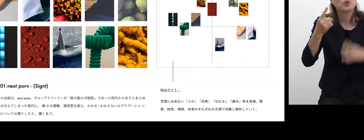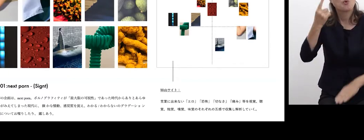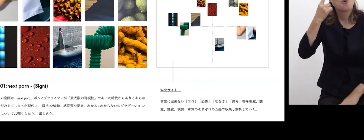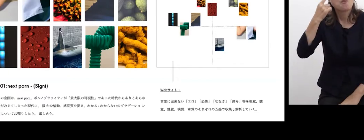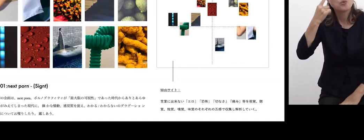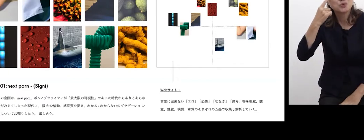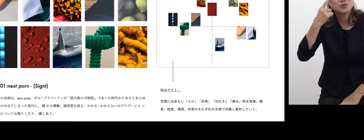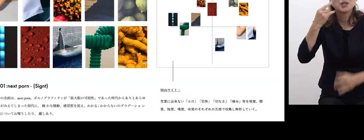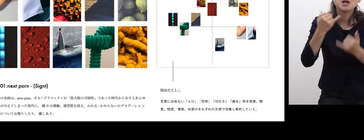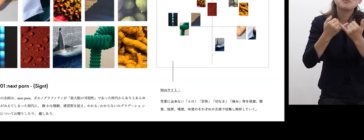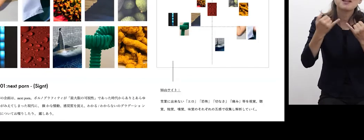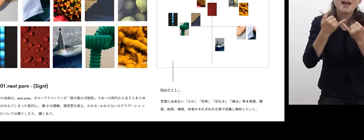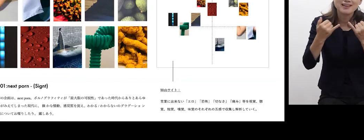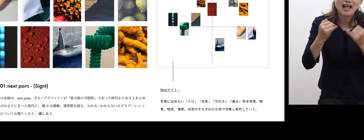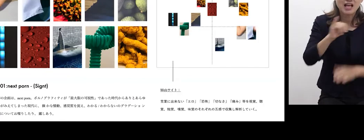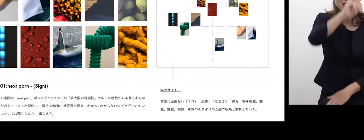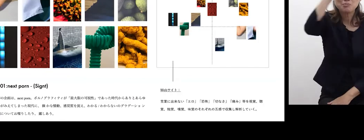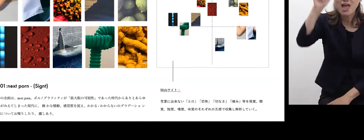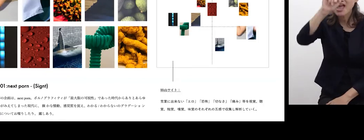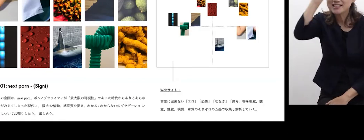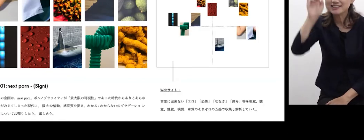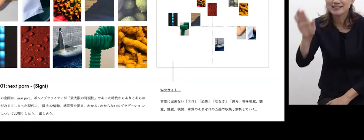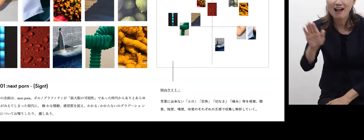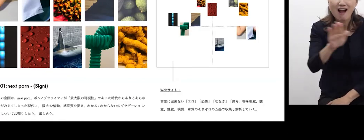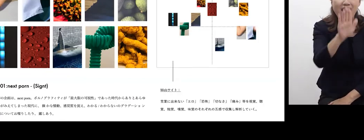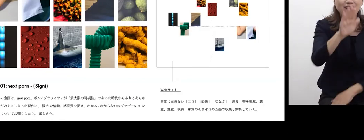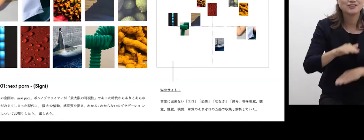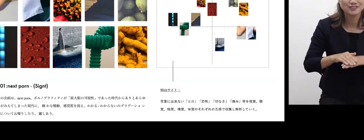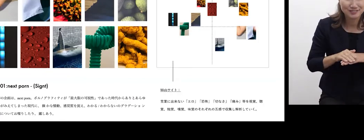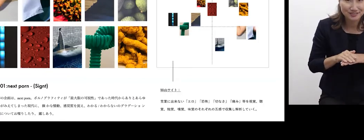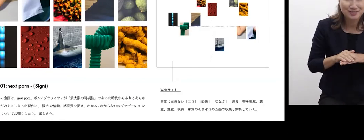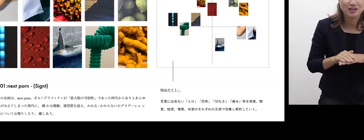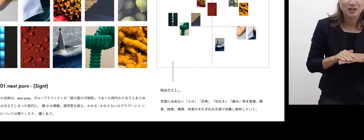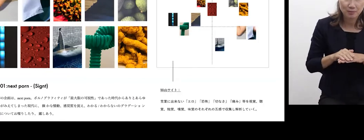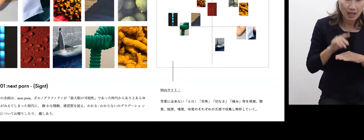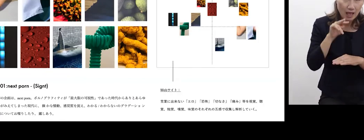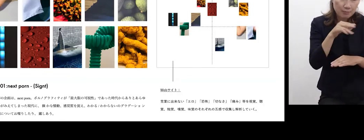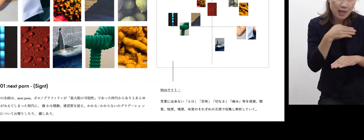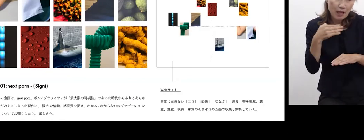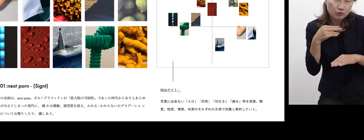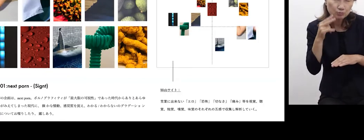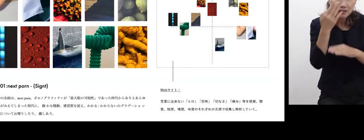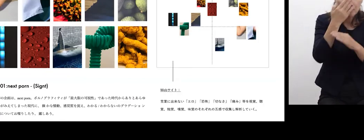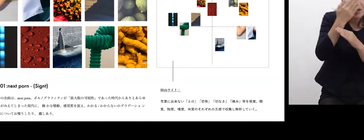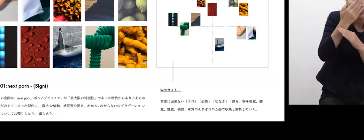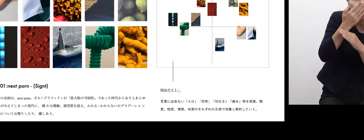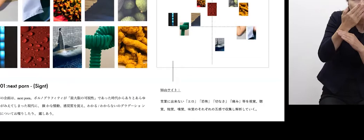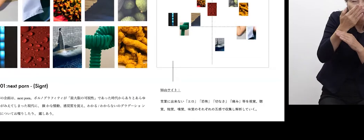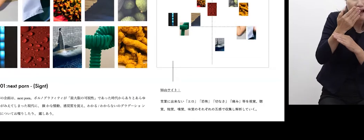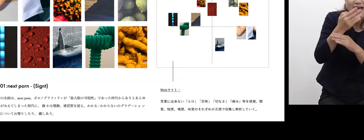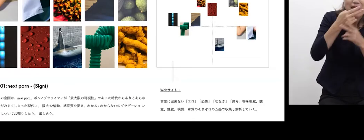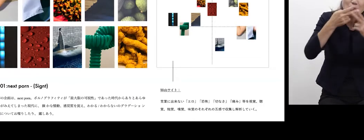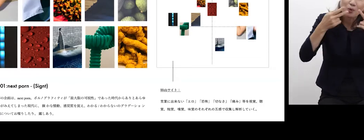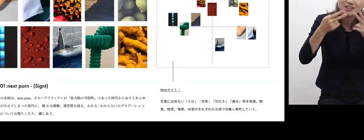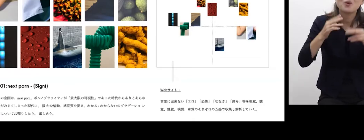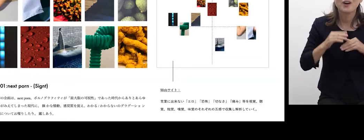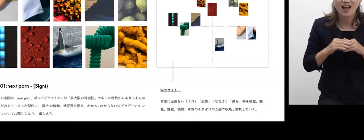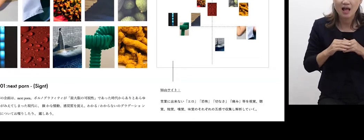or “humidity”. When we explain something in language,